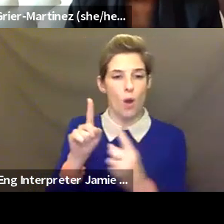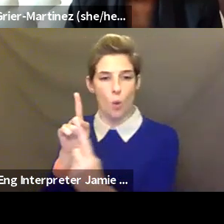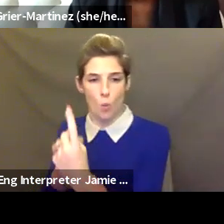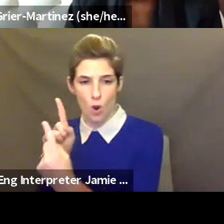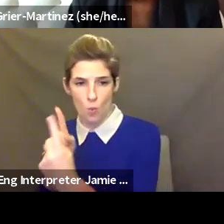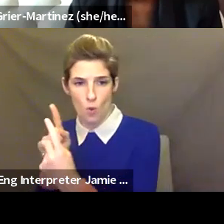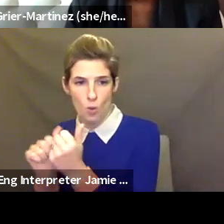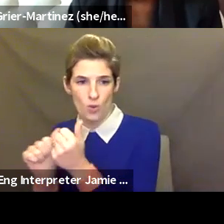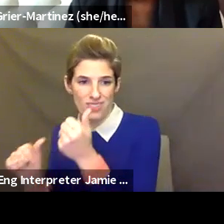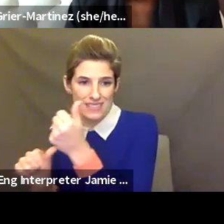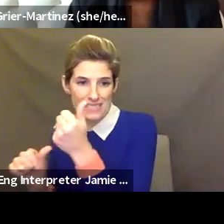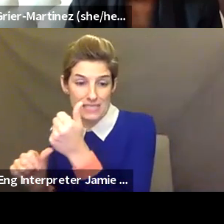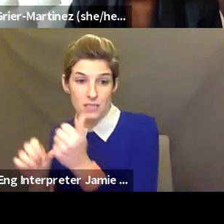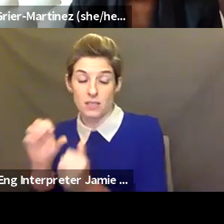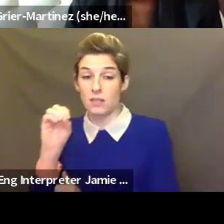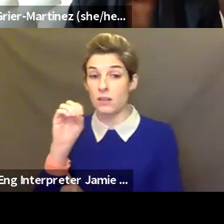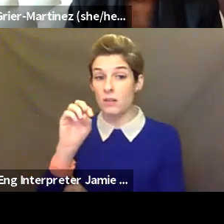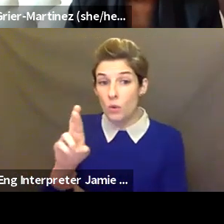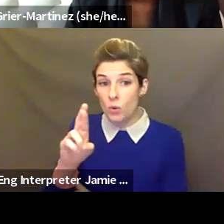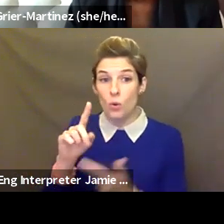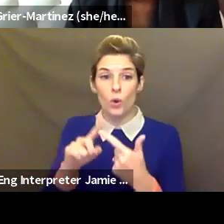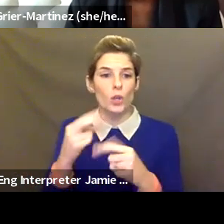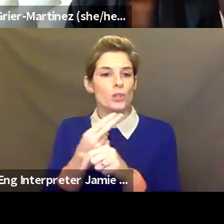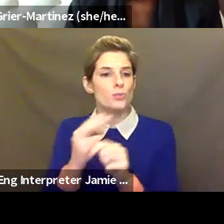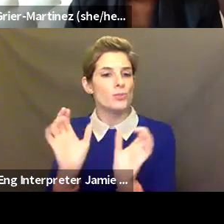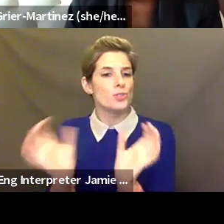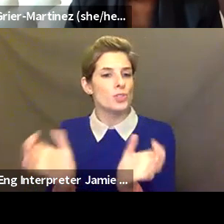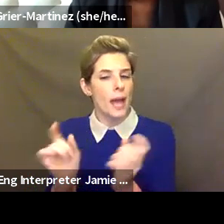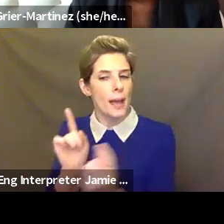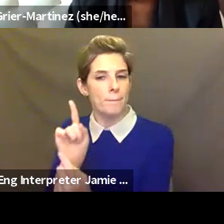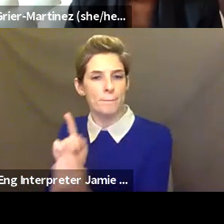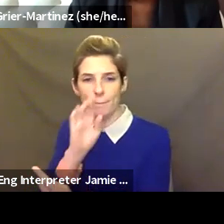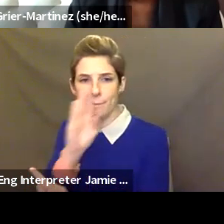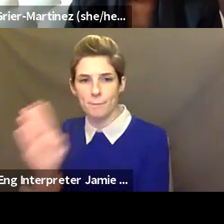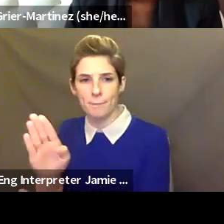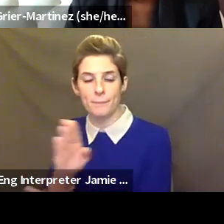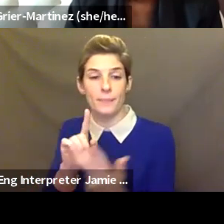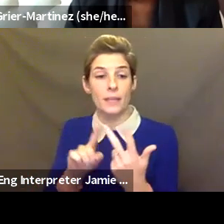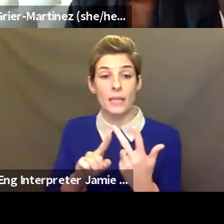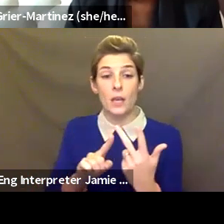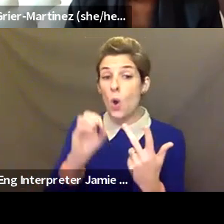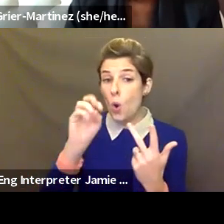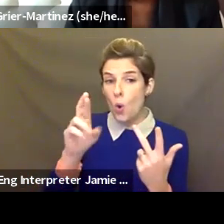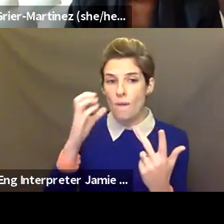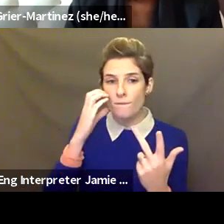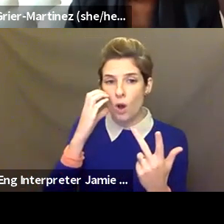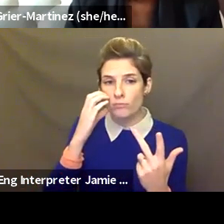text or phone if that's possible. And I know that one of